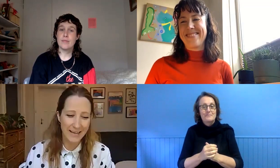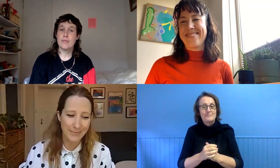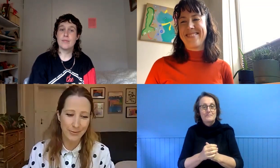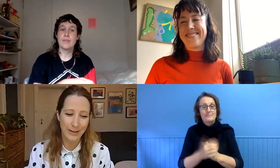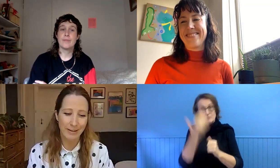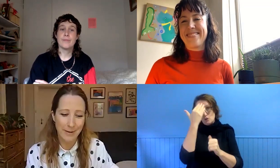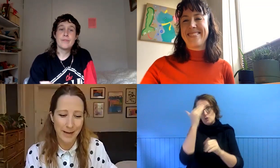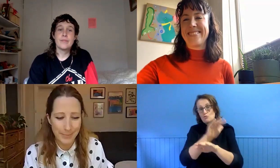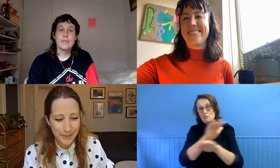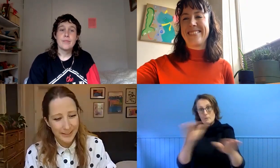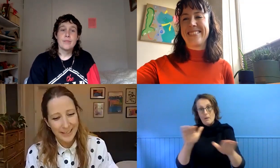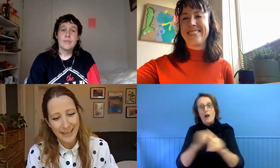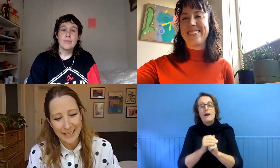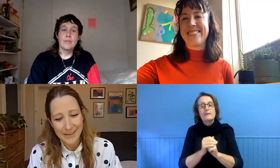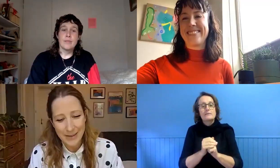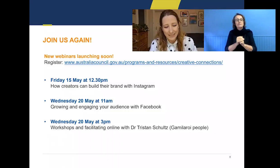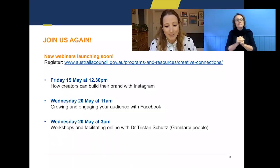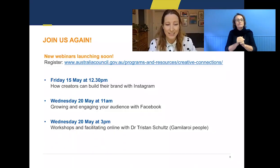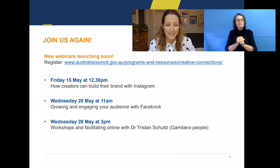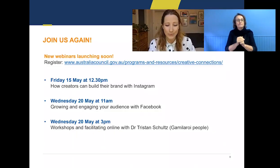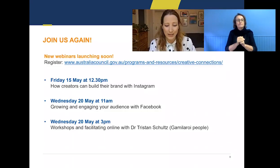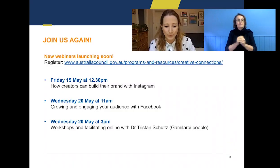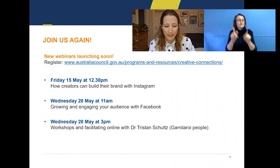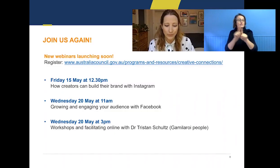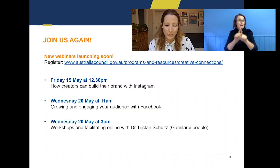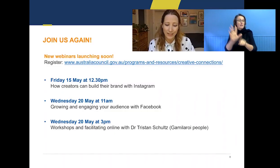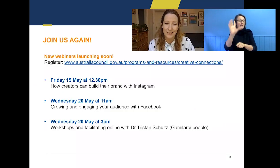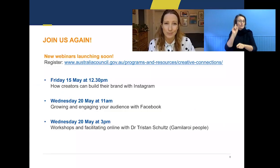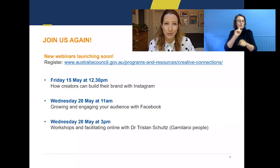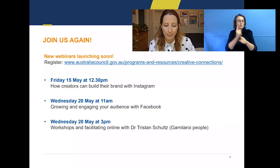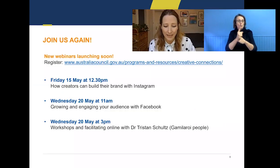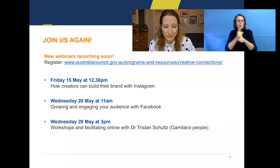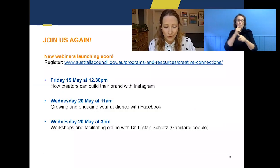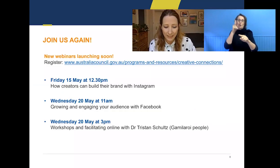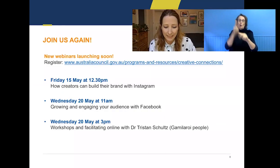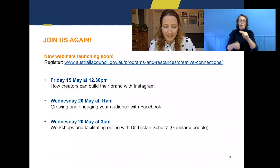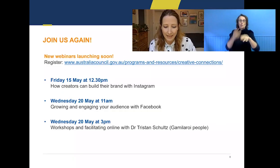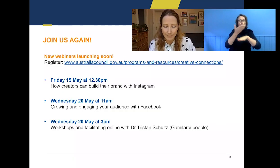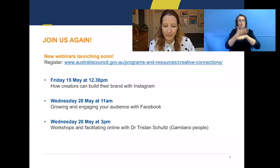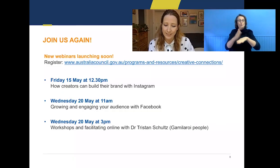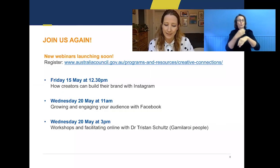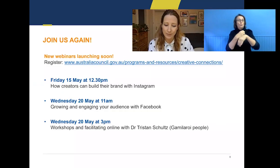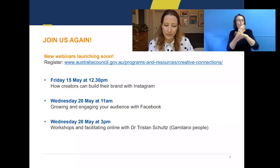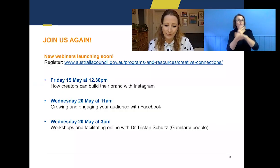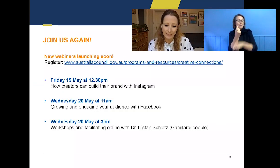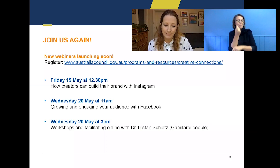Thank you very much so much. Just a reminder before we wrap up, as mentioned last week, we will be launching some new were fares shortly for you to sign up to.